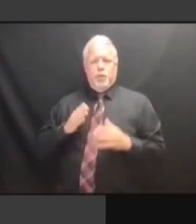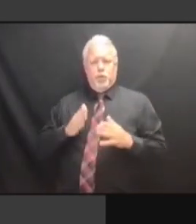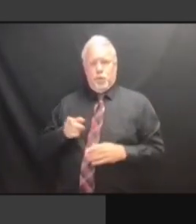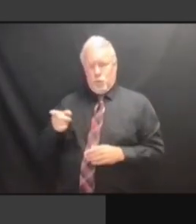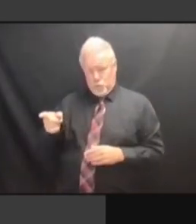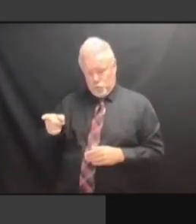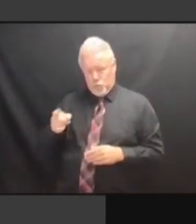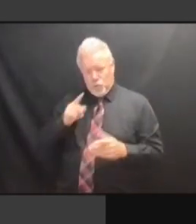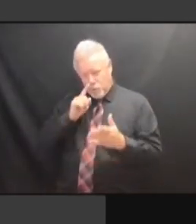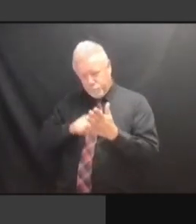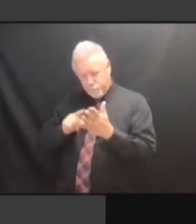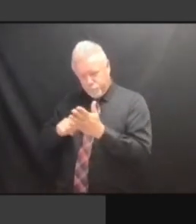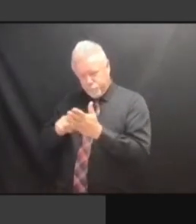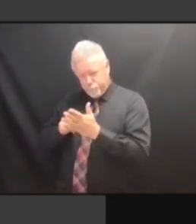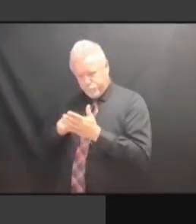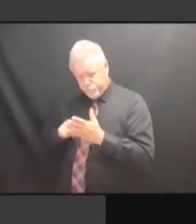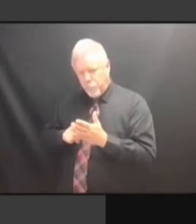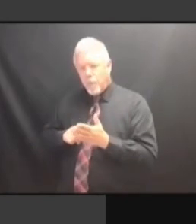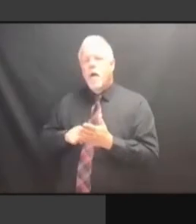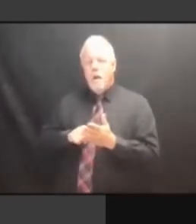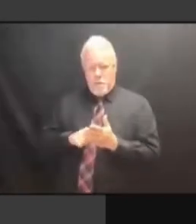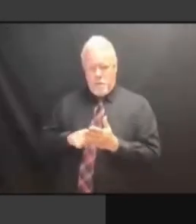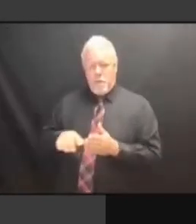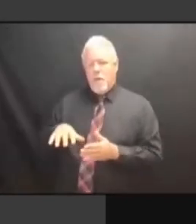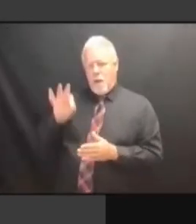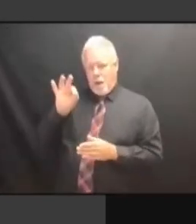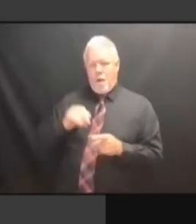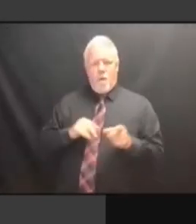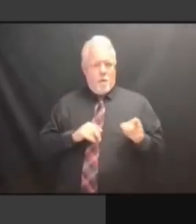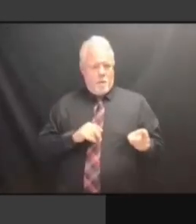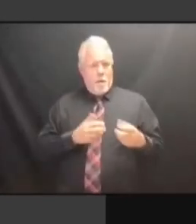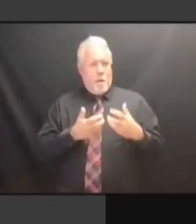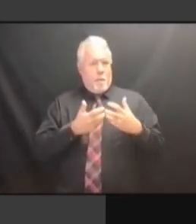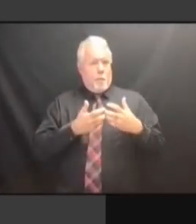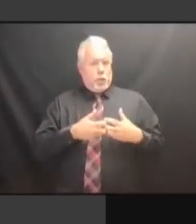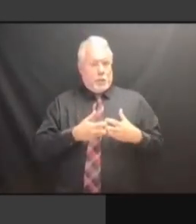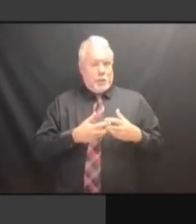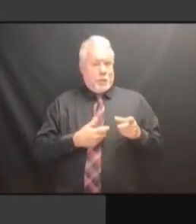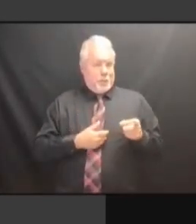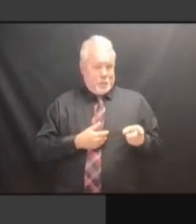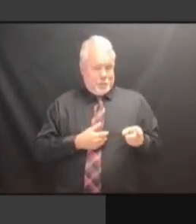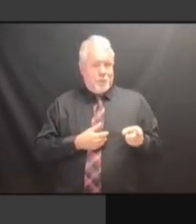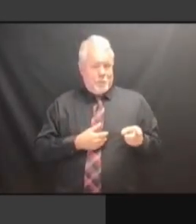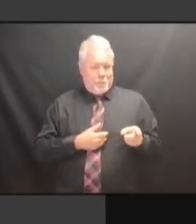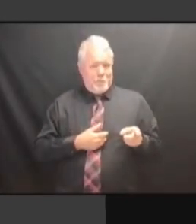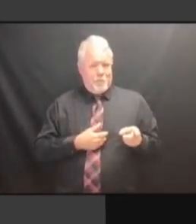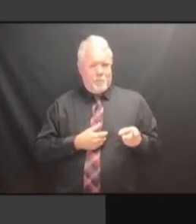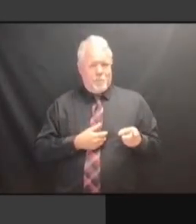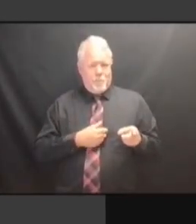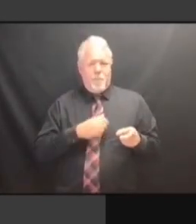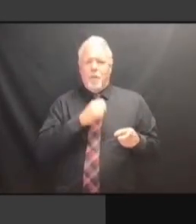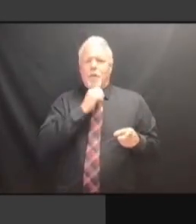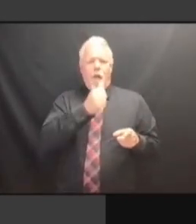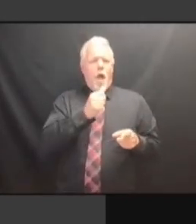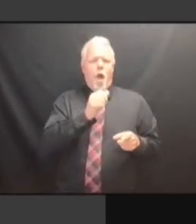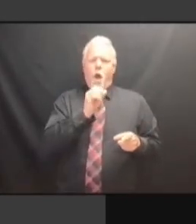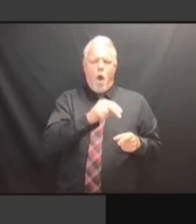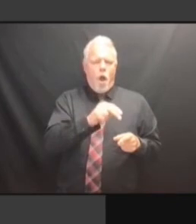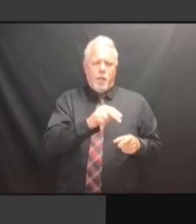IF THE MACHINES WERE NOT WARMED UP, THEY DID IF THE MACHINES WERE NOT WARMED UP, THEY DID NOT IF THE MACHINES WERE NOT WARMED UP, THEY DID NOT PICK IF THE MACHINES WERE NOT WARMED UP, THEY DID NOT PICK UP IF THE MACHINES WERE NOT WARMED UP, THEY DID NOT PICK UP THE UP, THEY DID NOT PICK UP THE UP, THEY DID NOT PICK UP THE INTENSITY